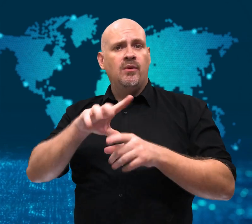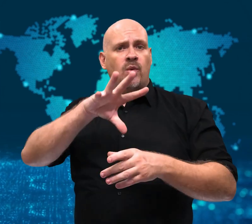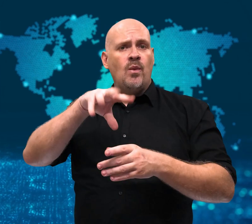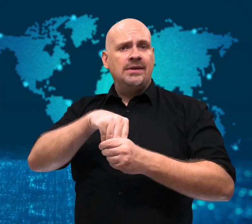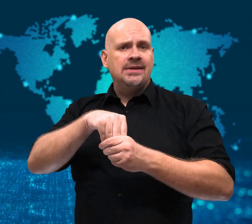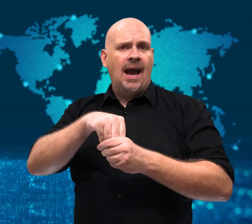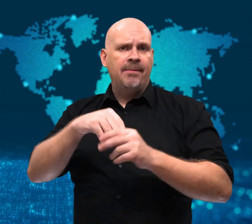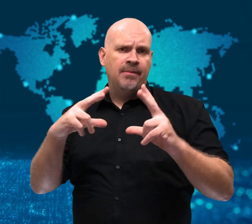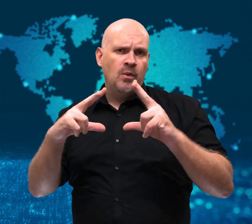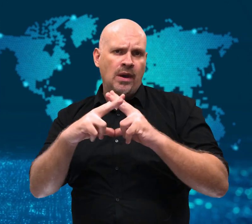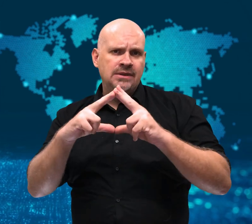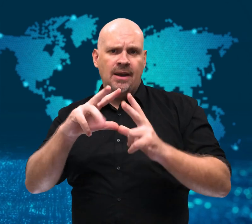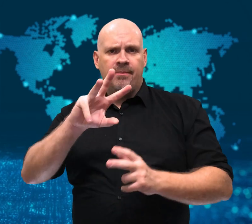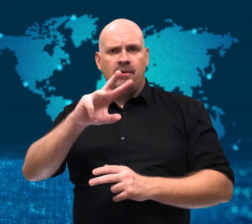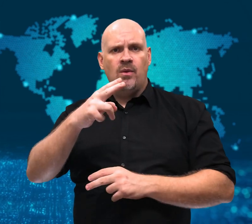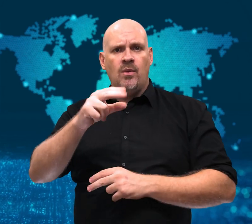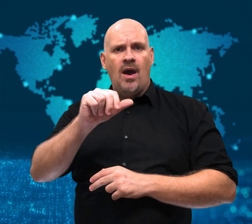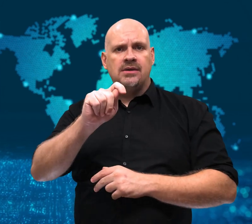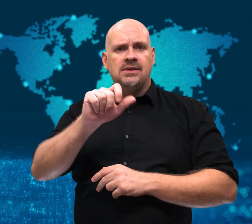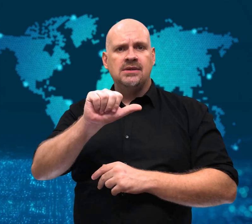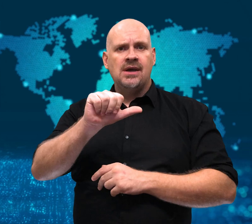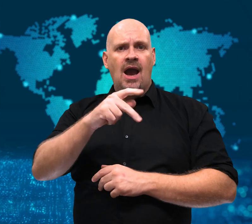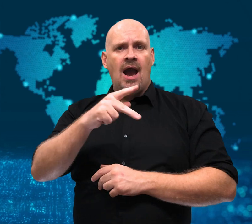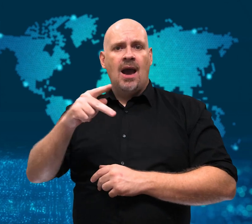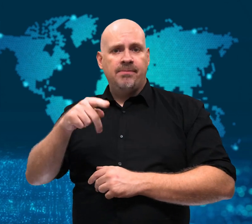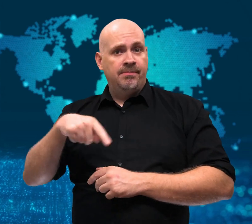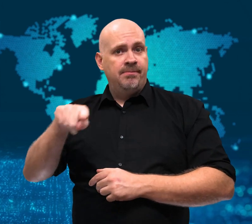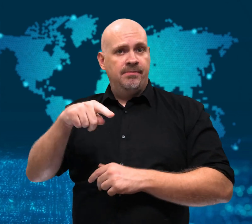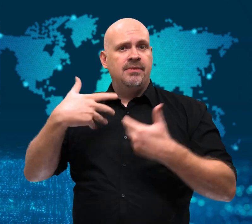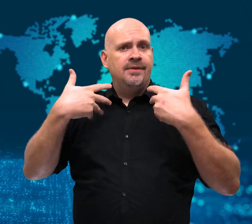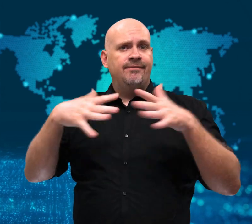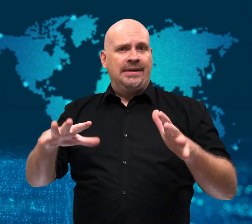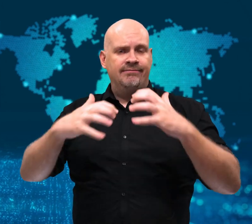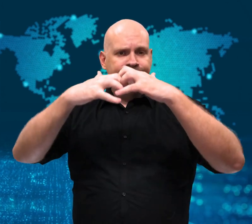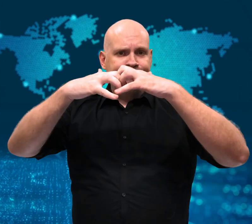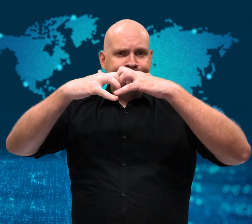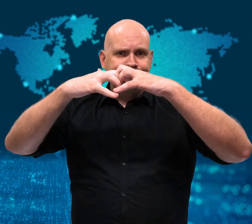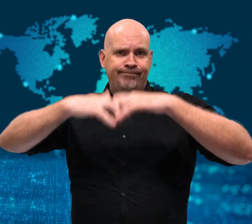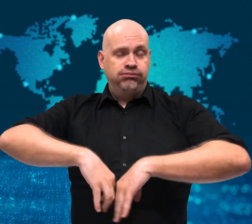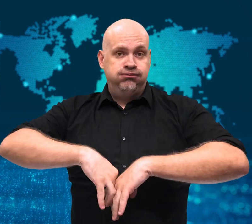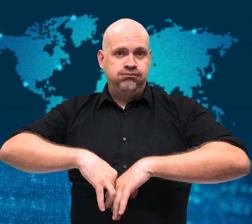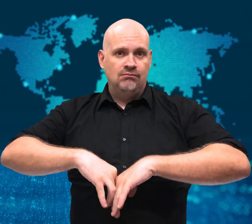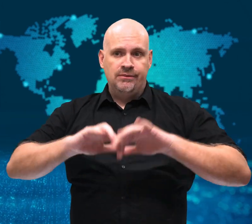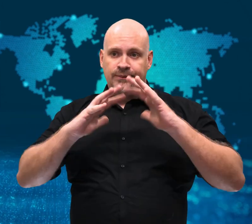experienced an outage for 6 hours.